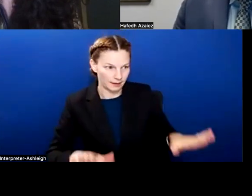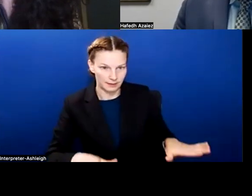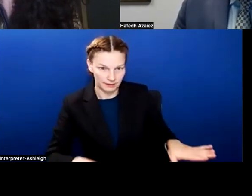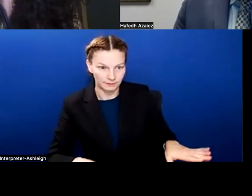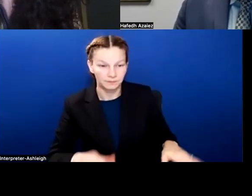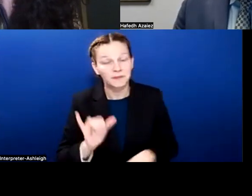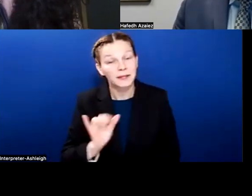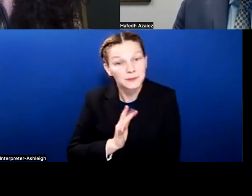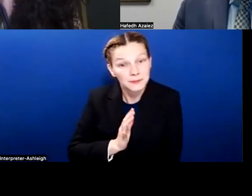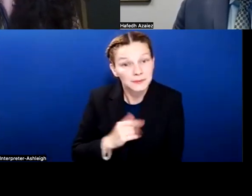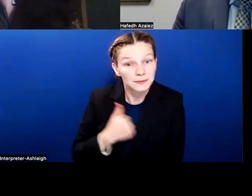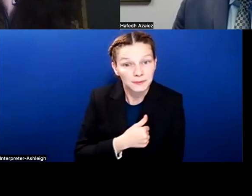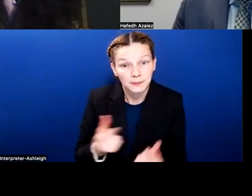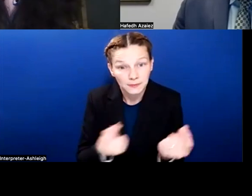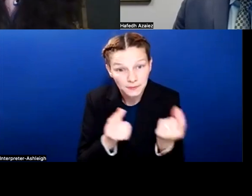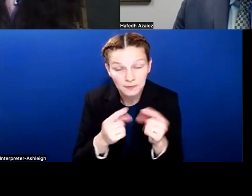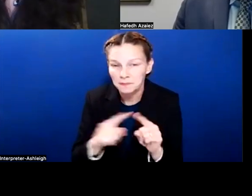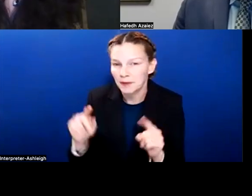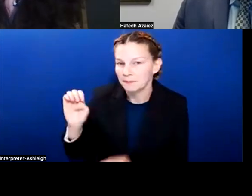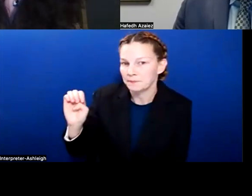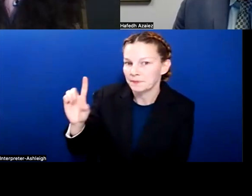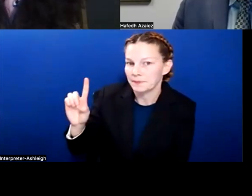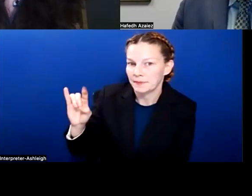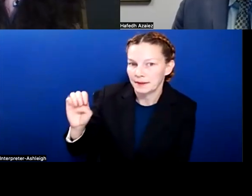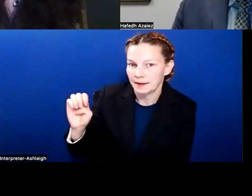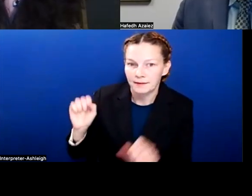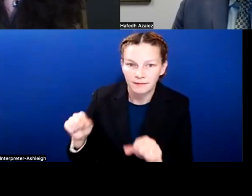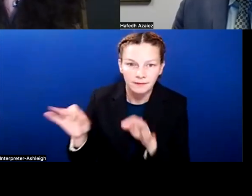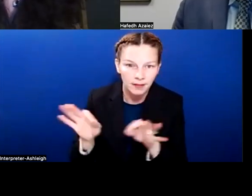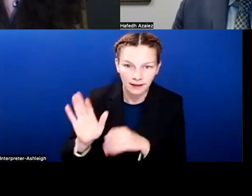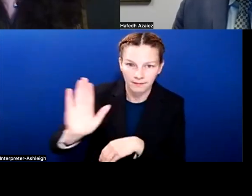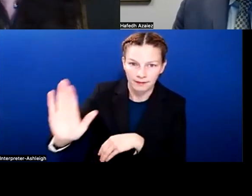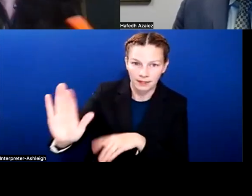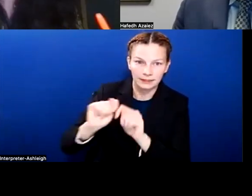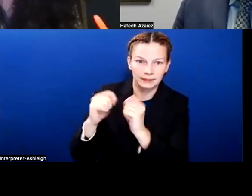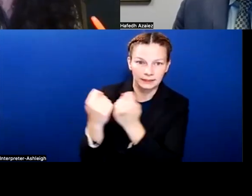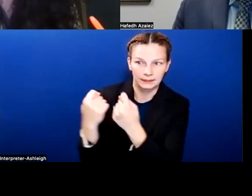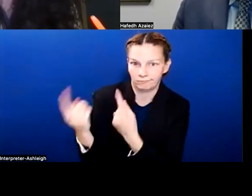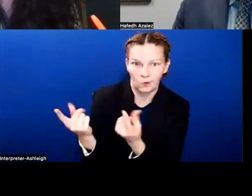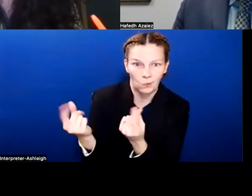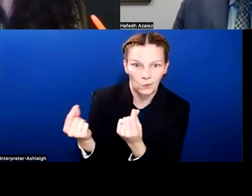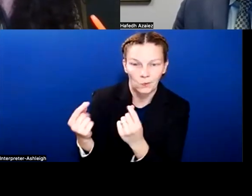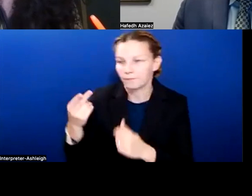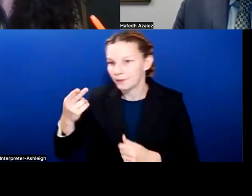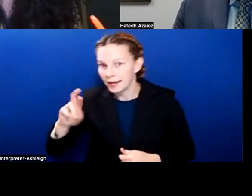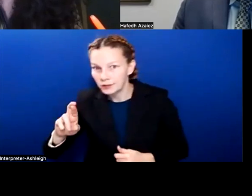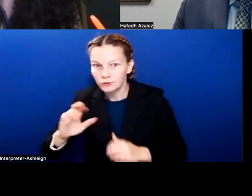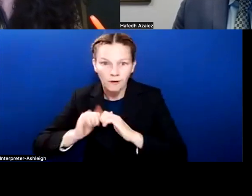But Eddie can talk more about what we've done and what you've done with his team in HR to recruit and retain also.